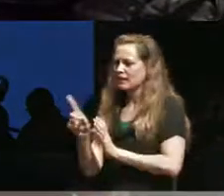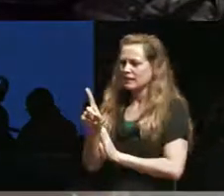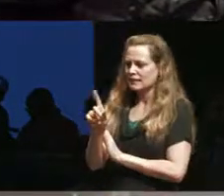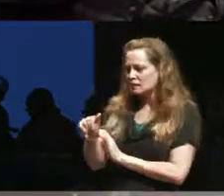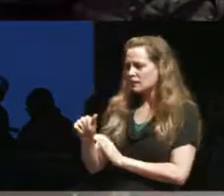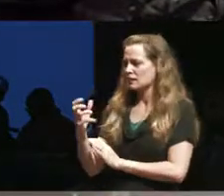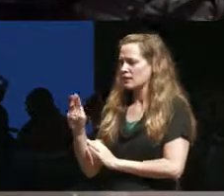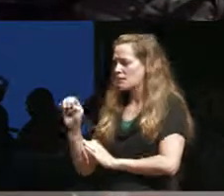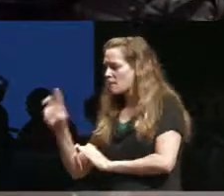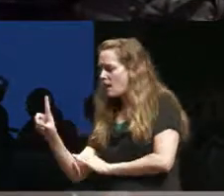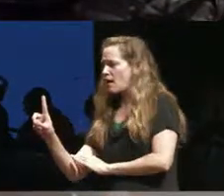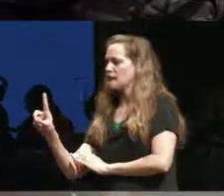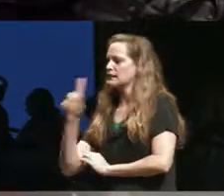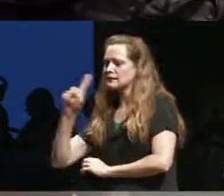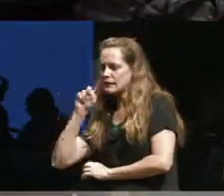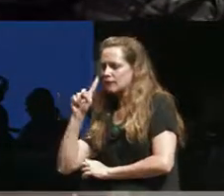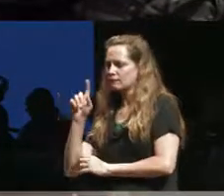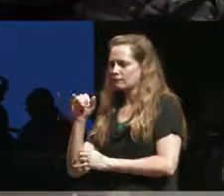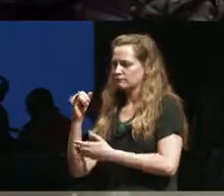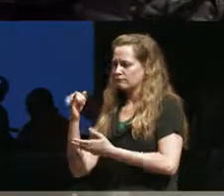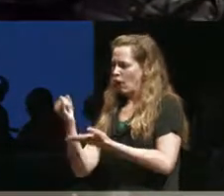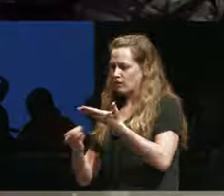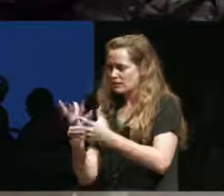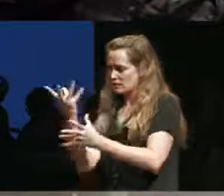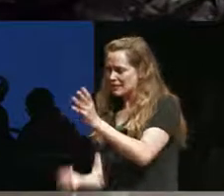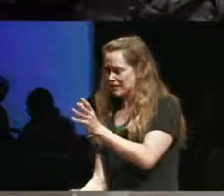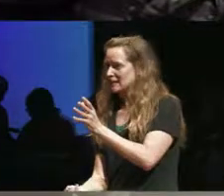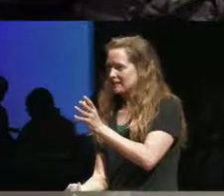It's like that's something that is like there's a there's an absence of that and